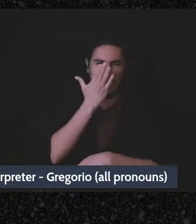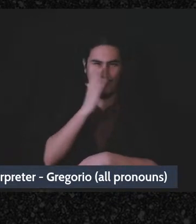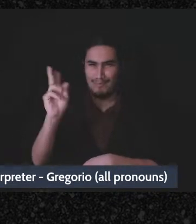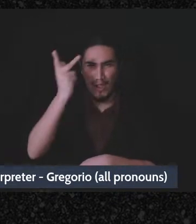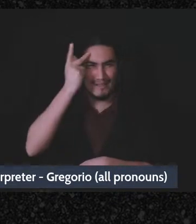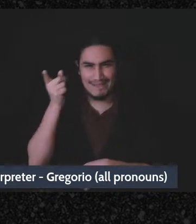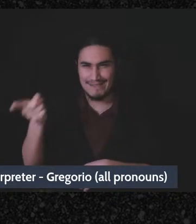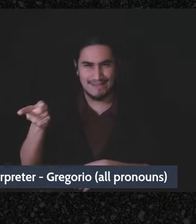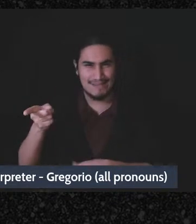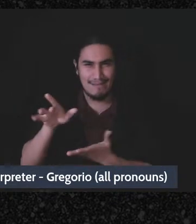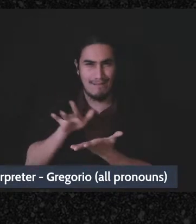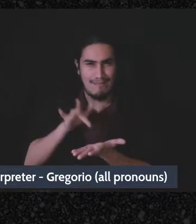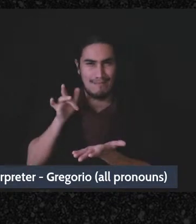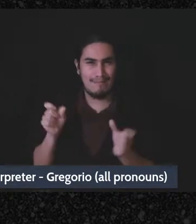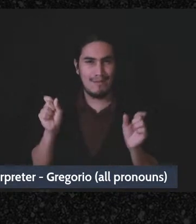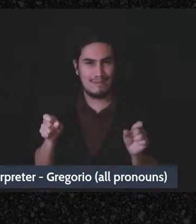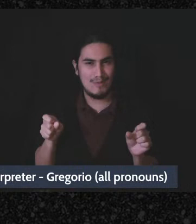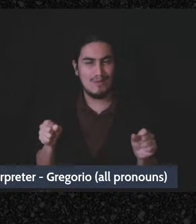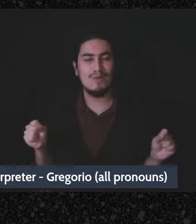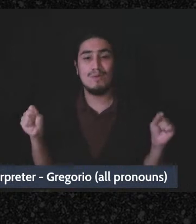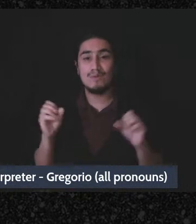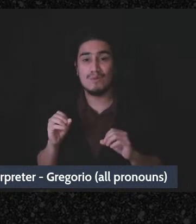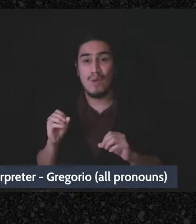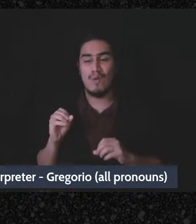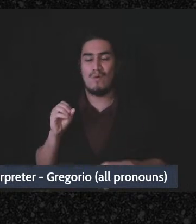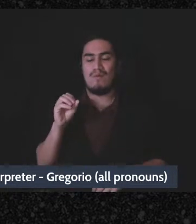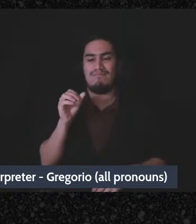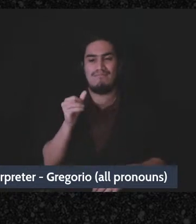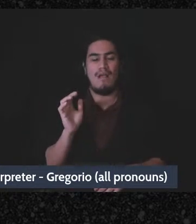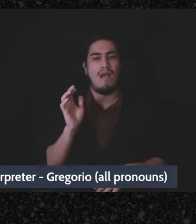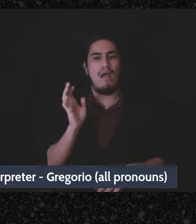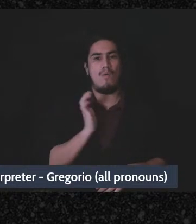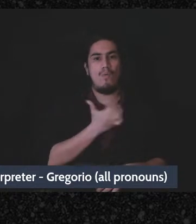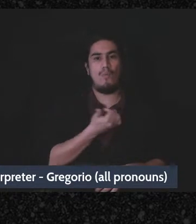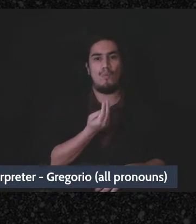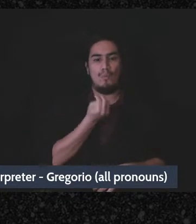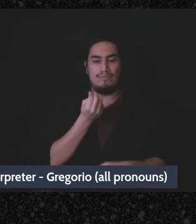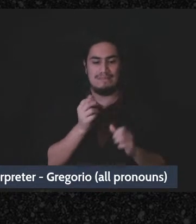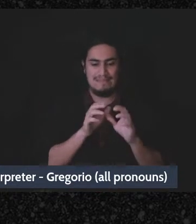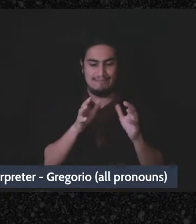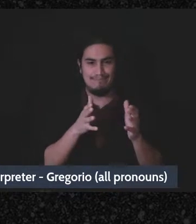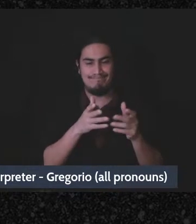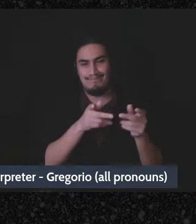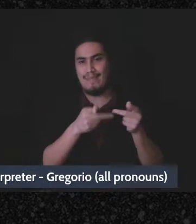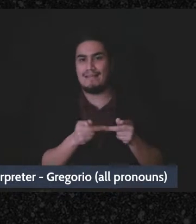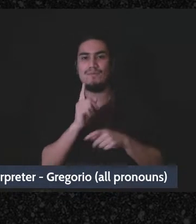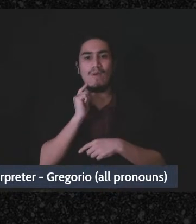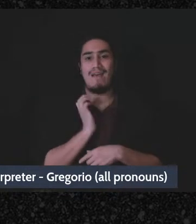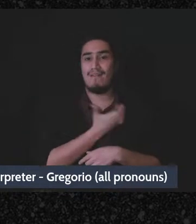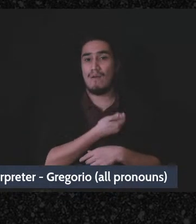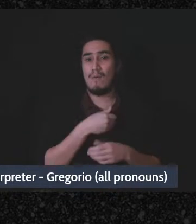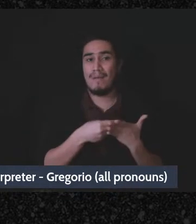And so just on its own, using those places to hold our money is-is not a great situation.